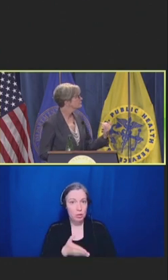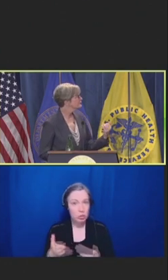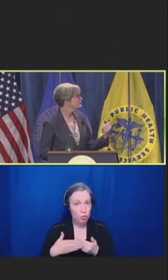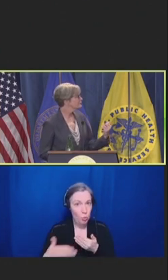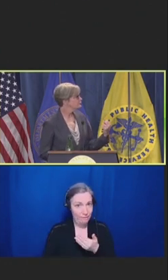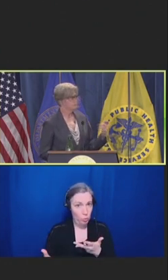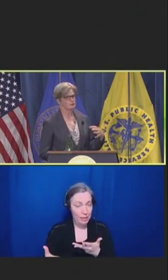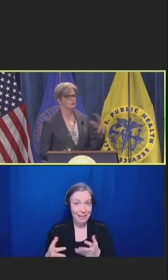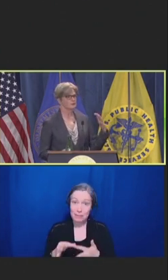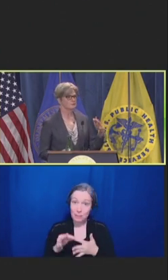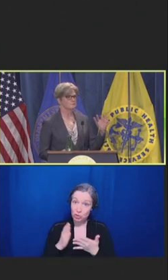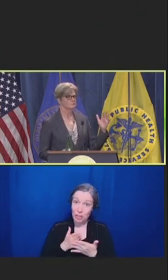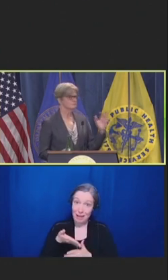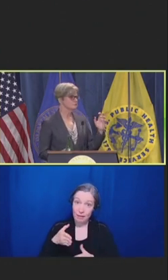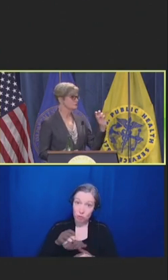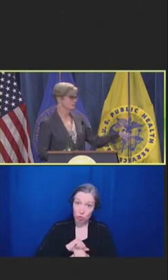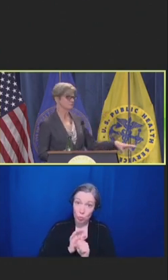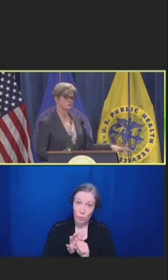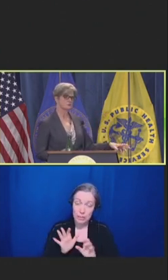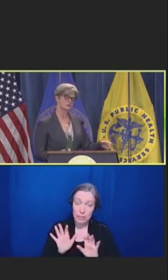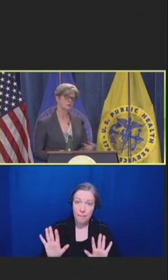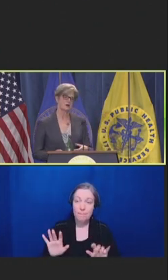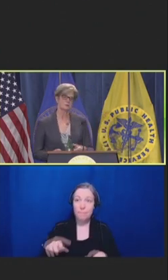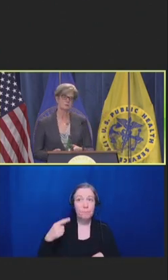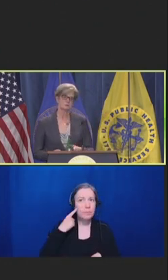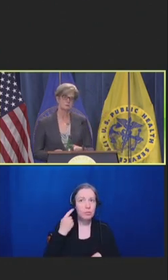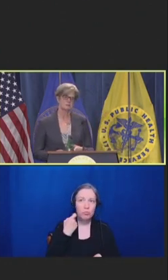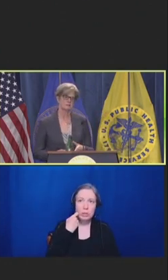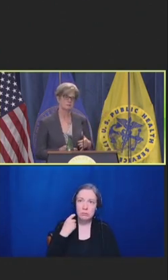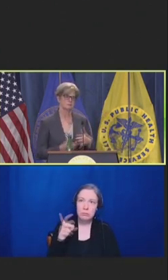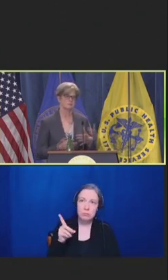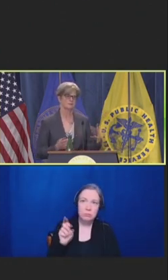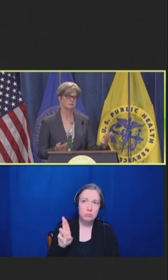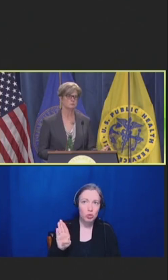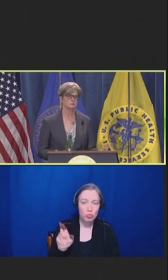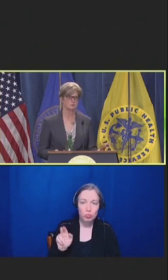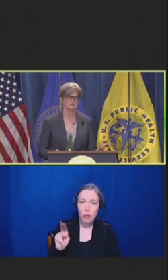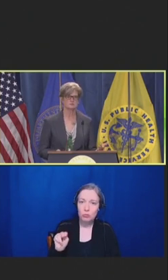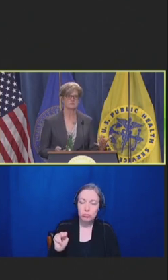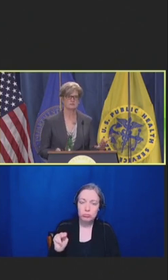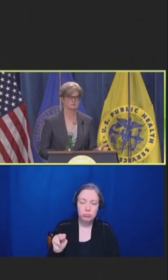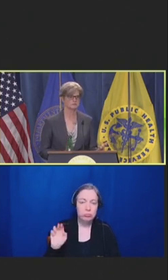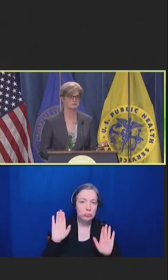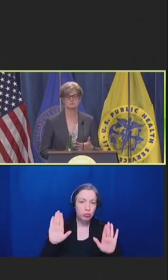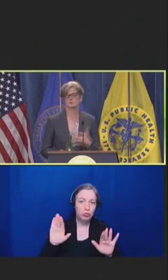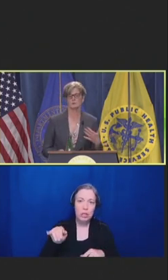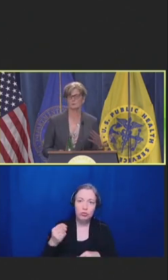So, you've heard, Dr. Brown did a great job telling us about the usual burdens that clinicians face.